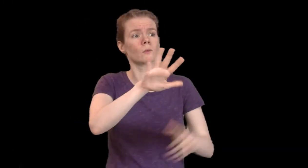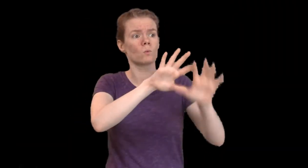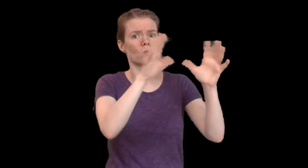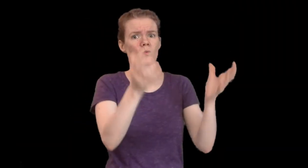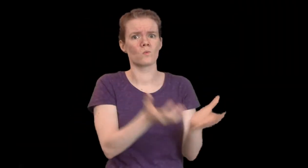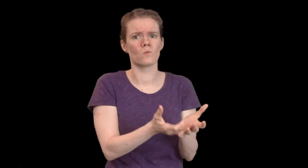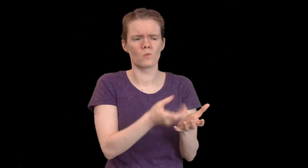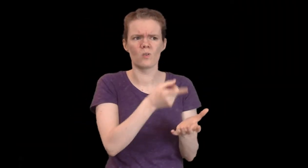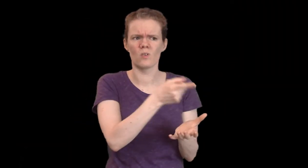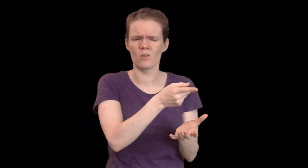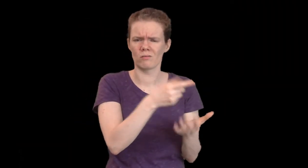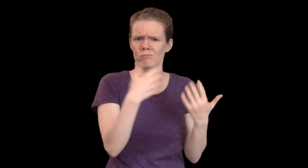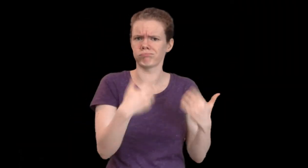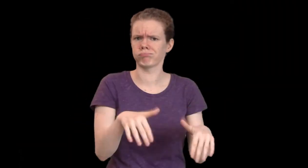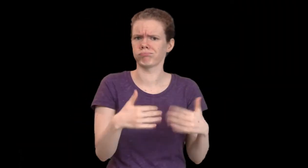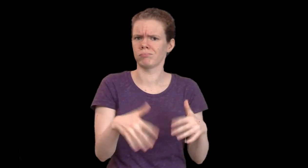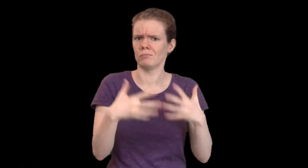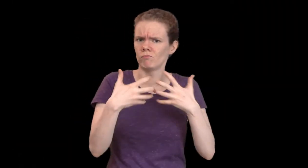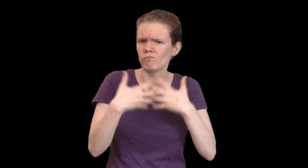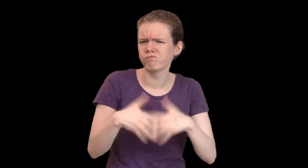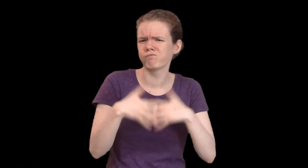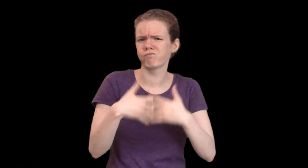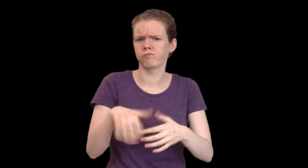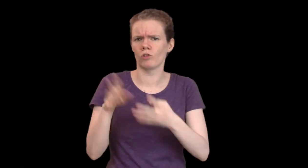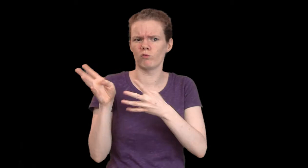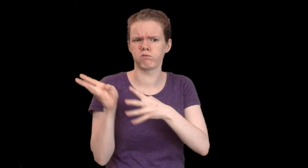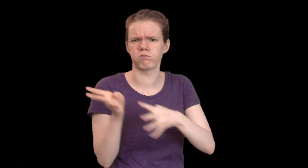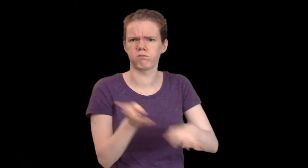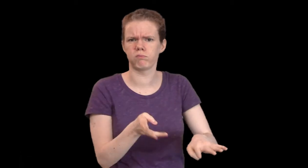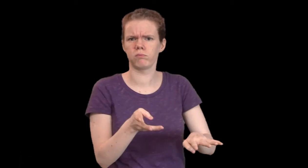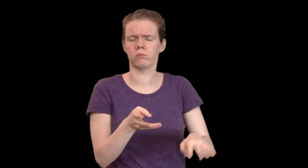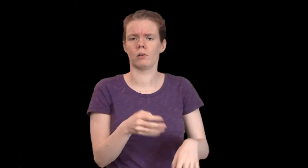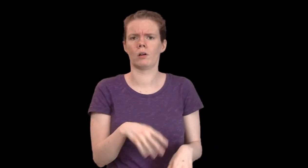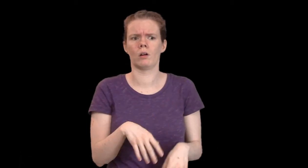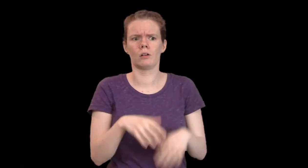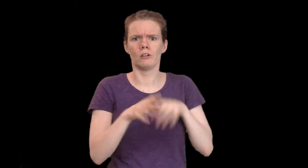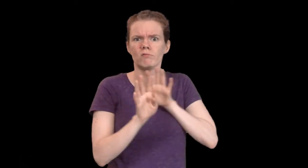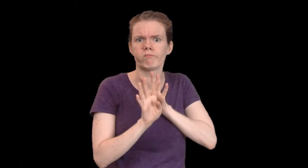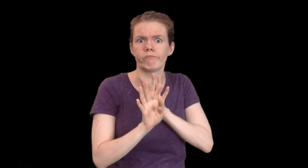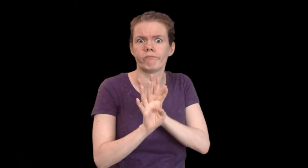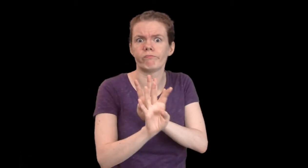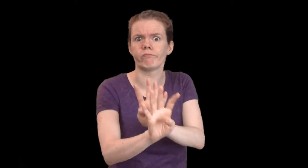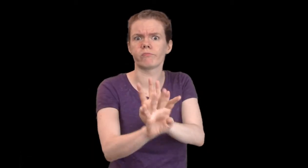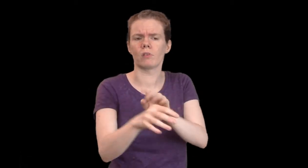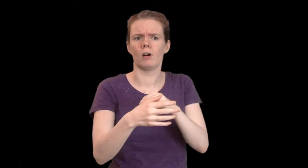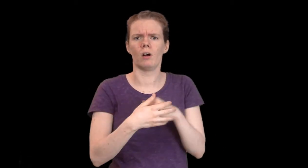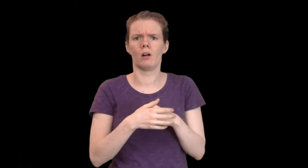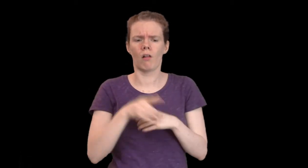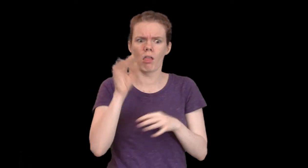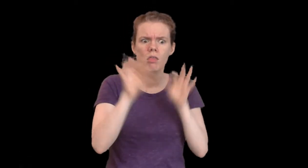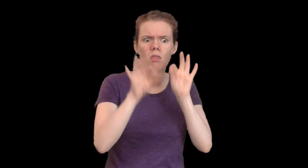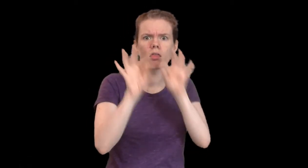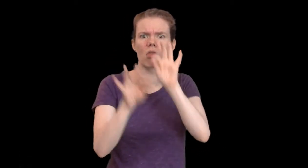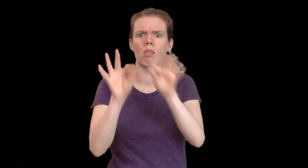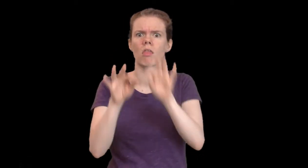Eiji's world is of imposed order, mechanical precision, and mandated indoctrination.